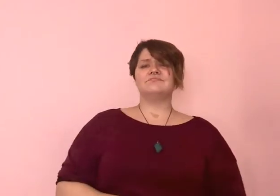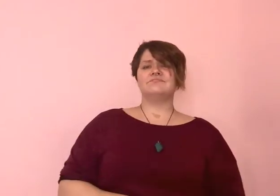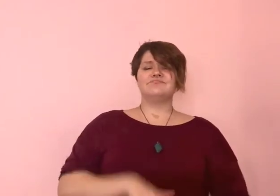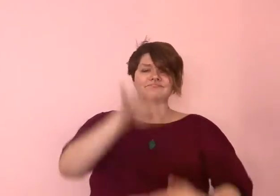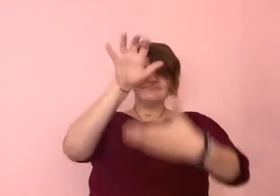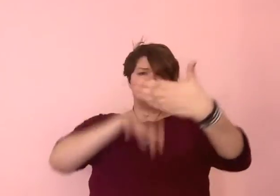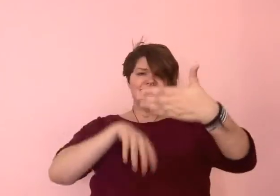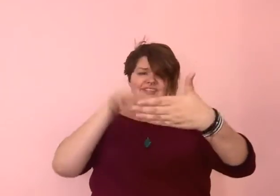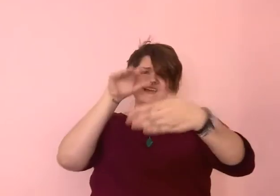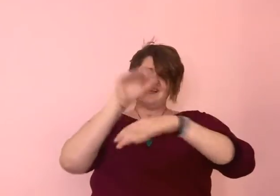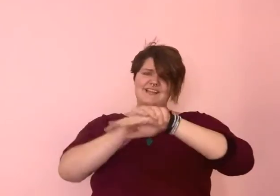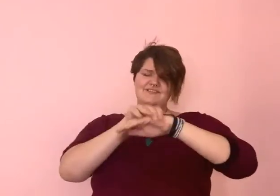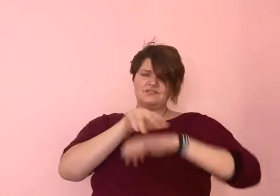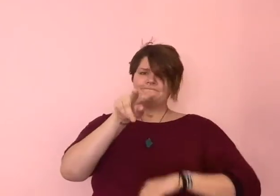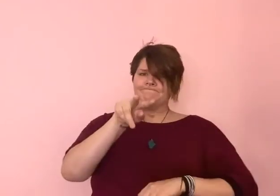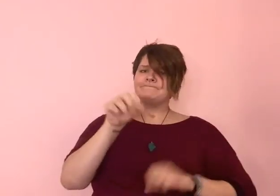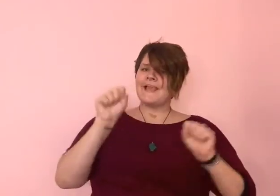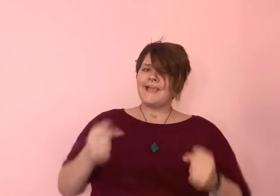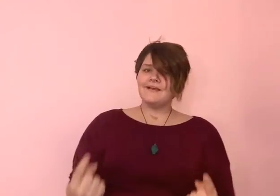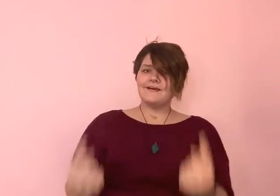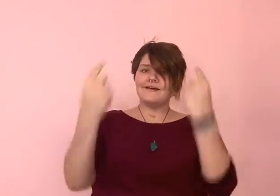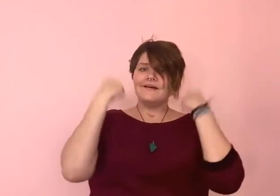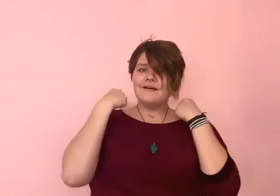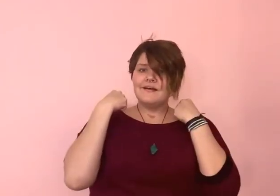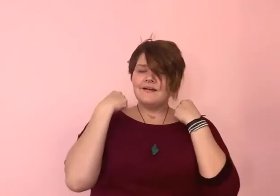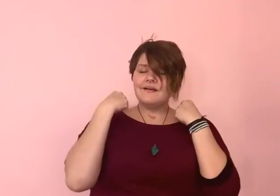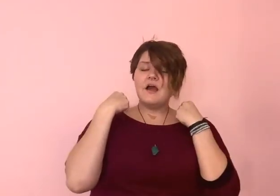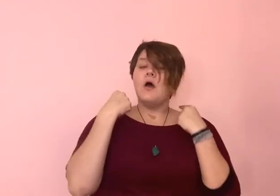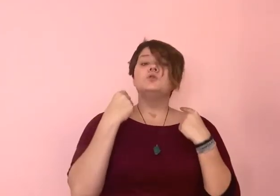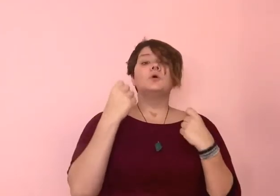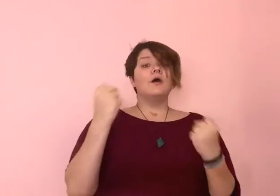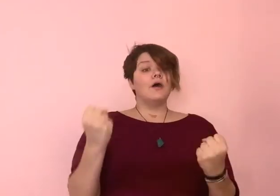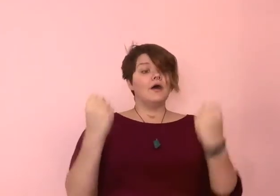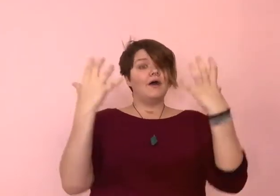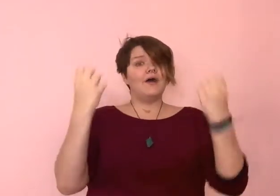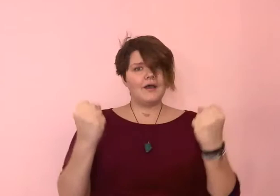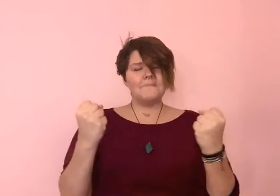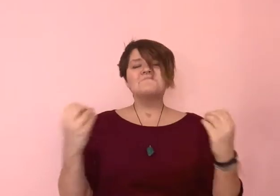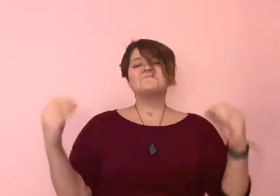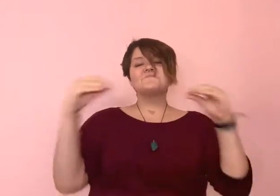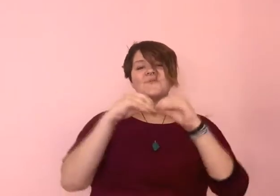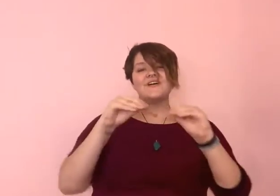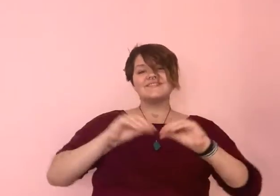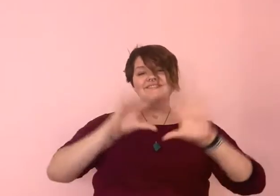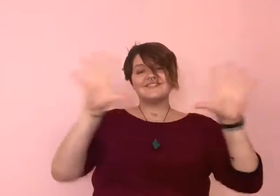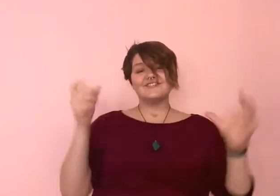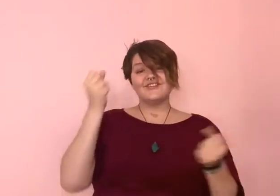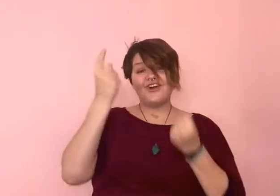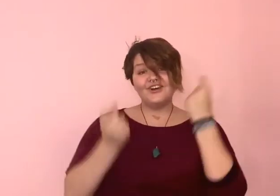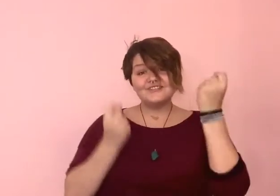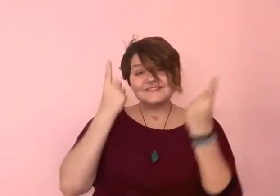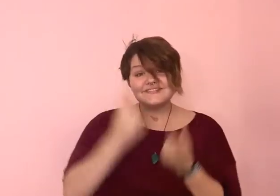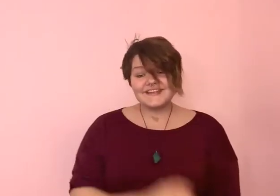It means that their capacity of understanding English is different and their quality of information is better delivered in ASL.